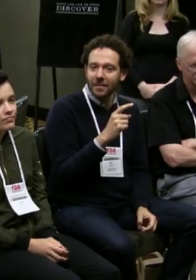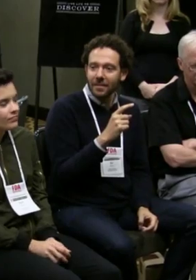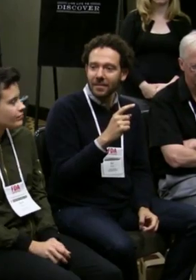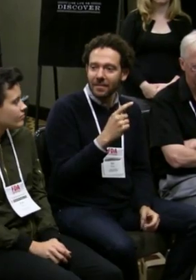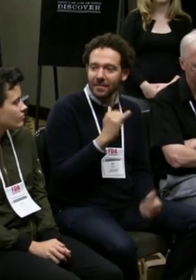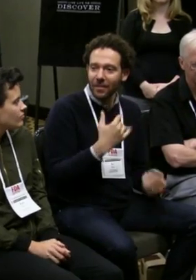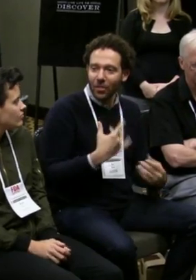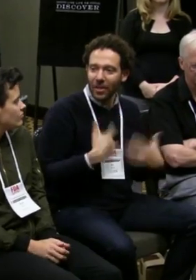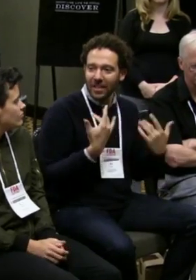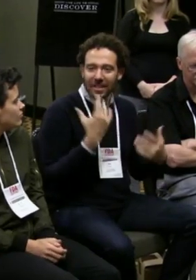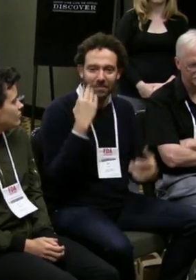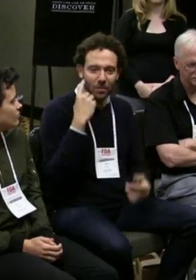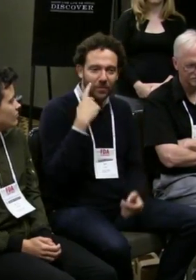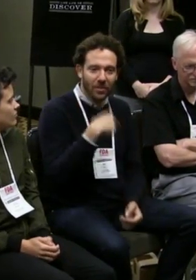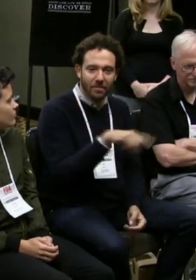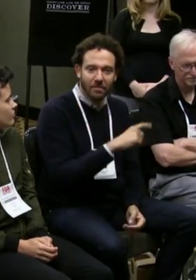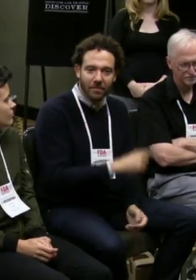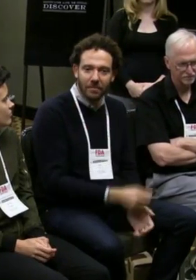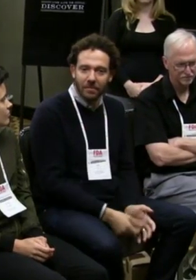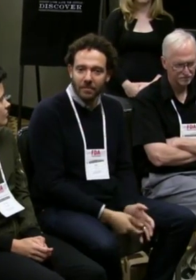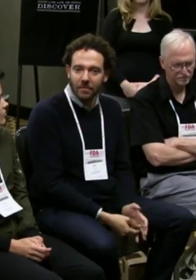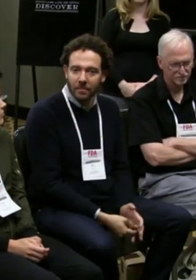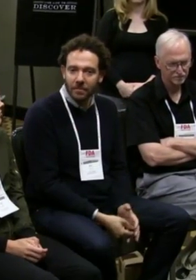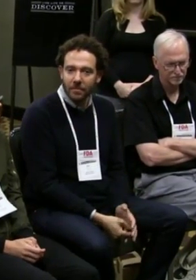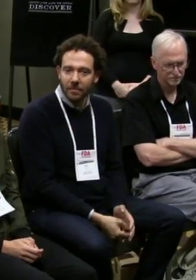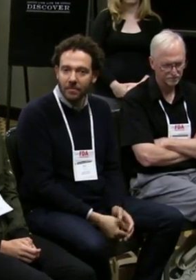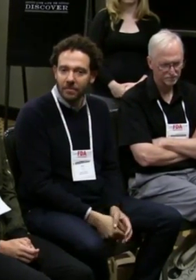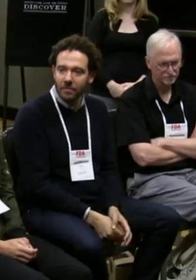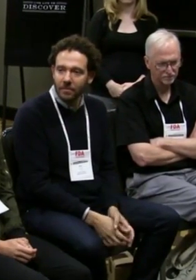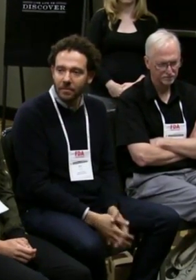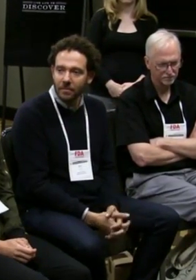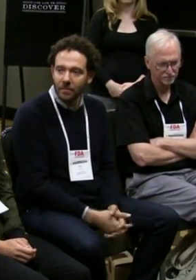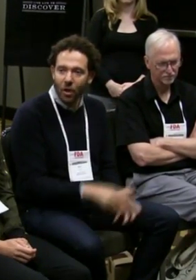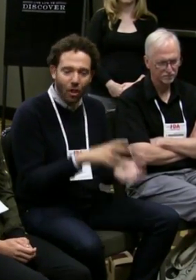certain signs, and it's a really thrilling experience for them.